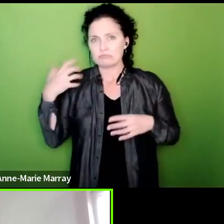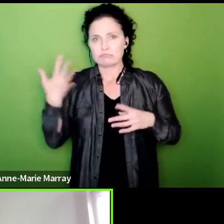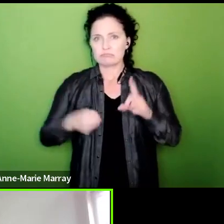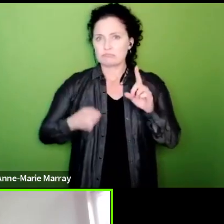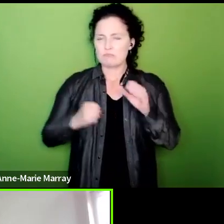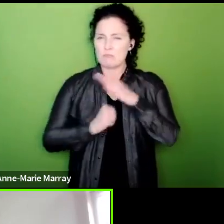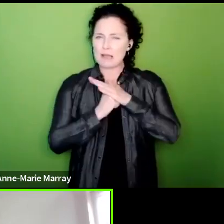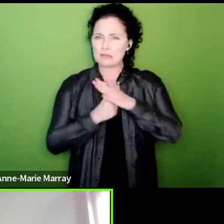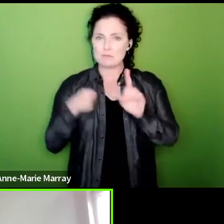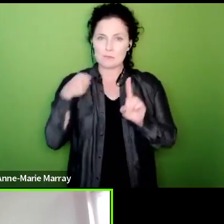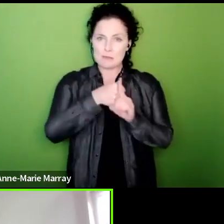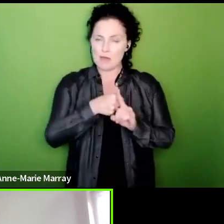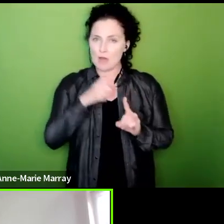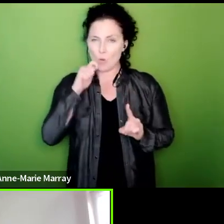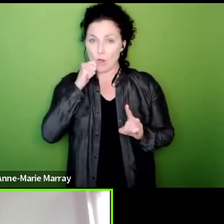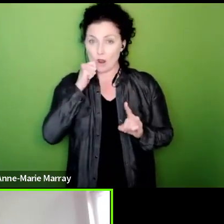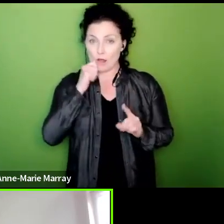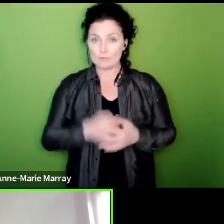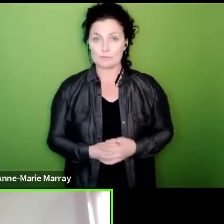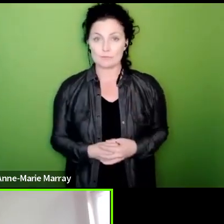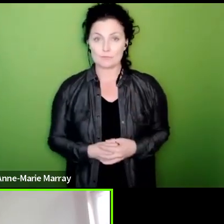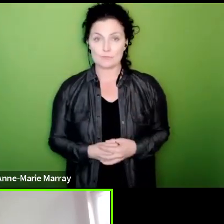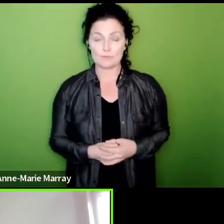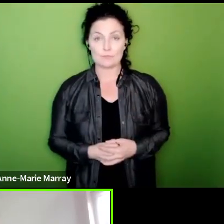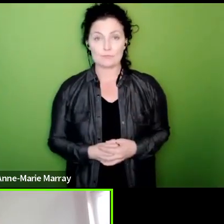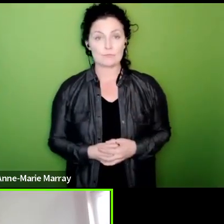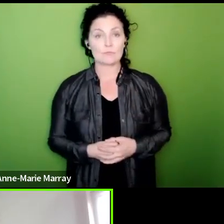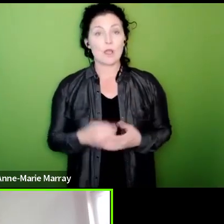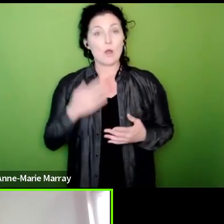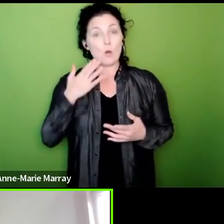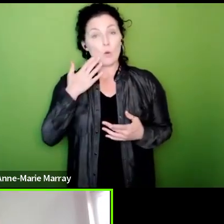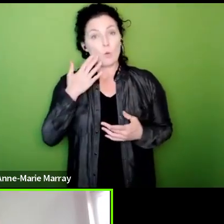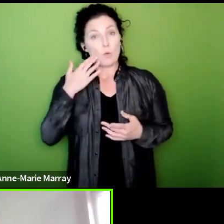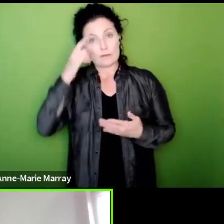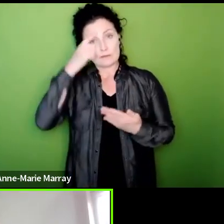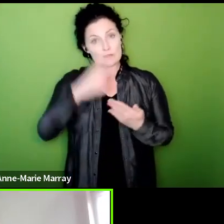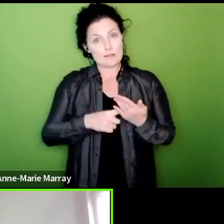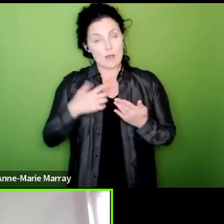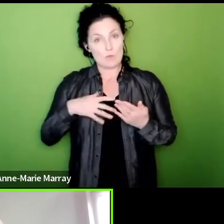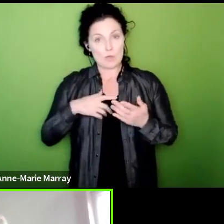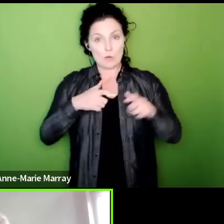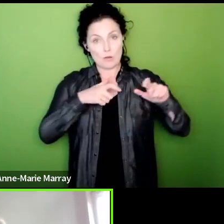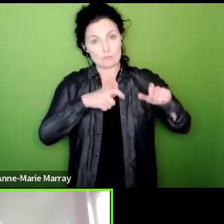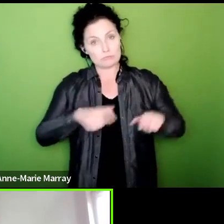where we take action designed to put continuous pressure on the government that action we receive